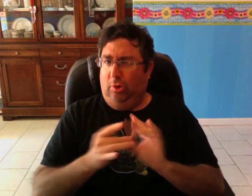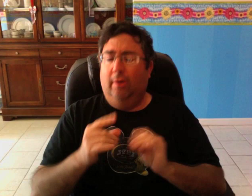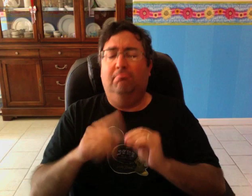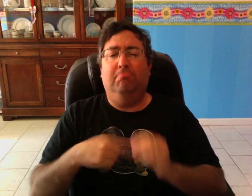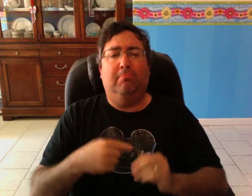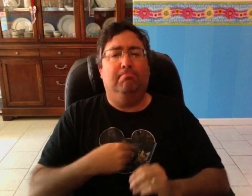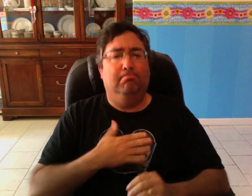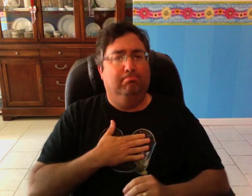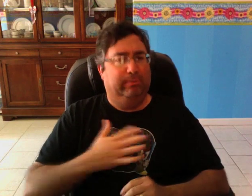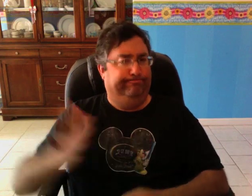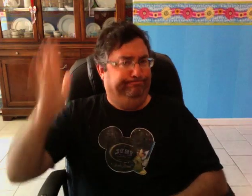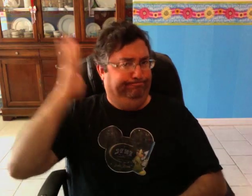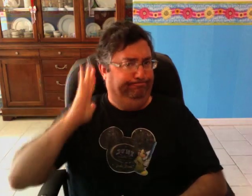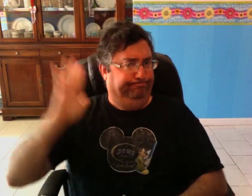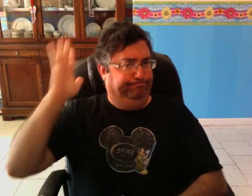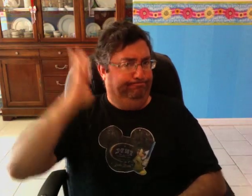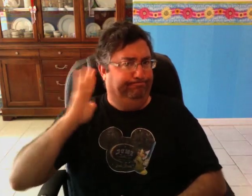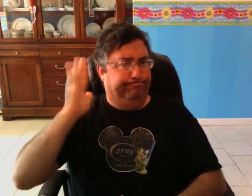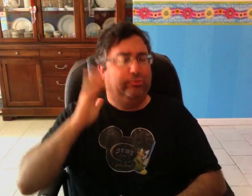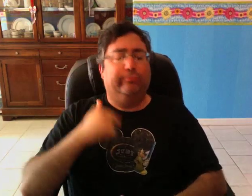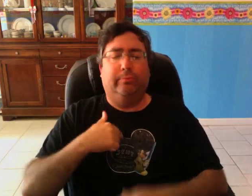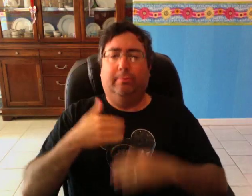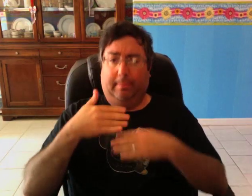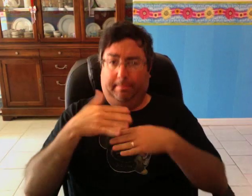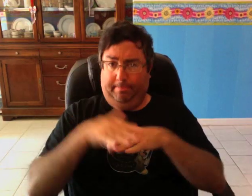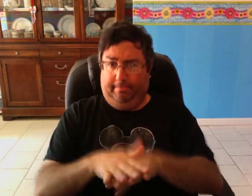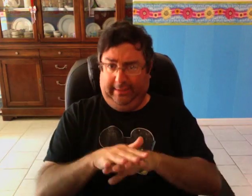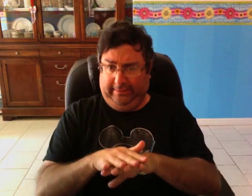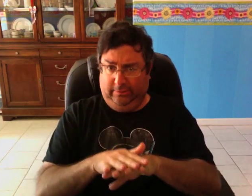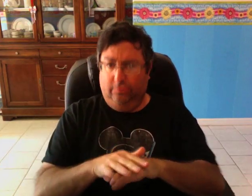This story is about my experience back when I was mainstreamed.